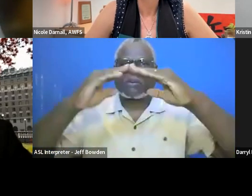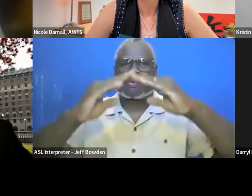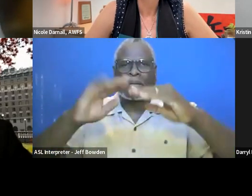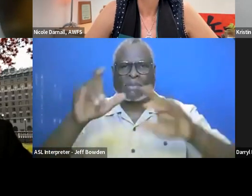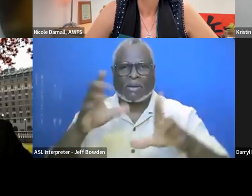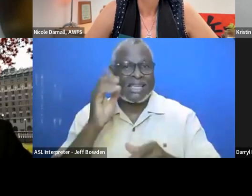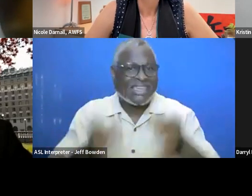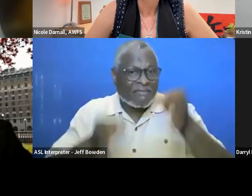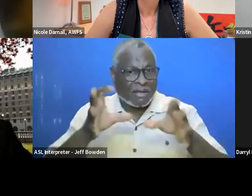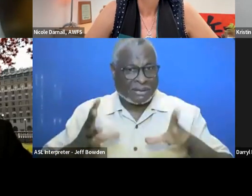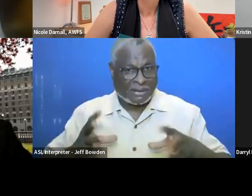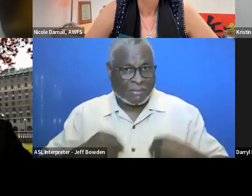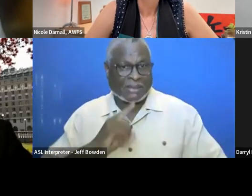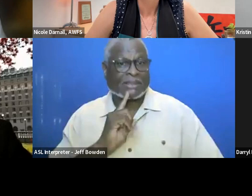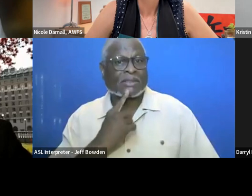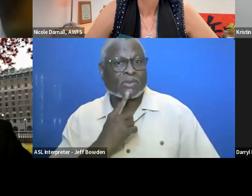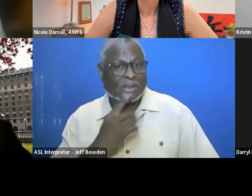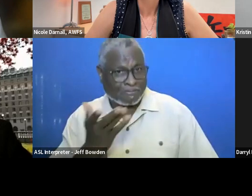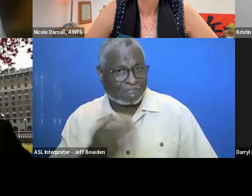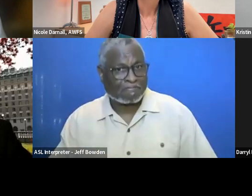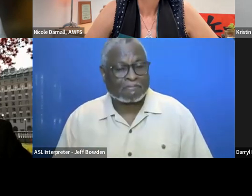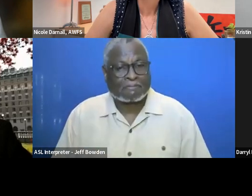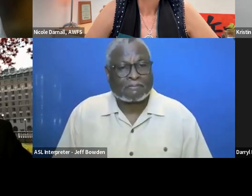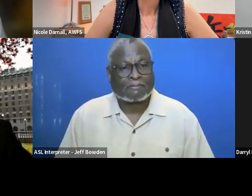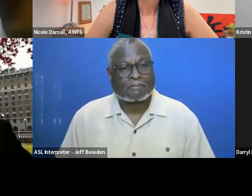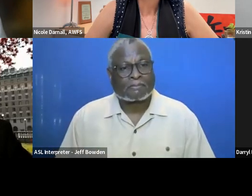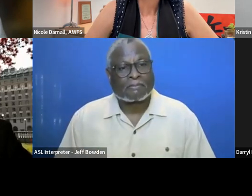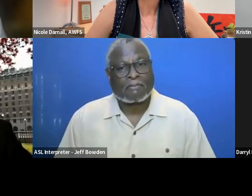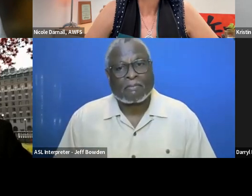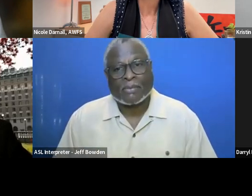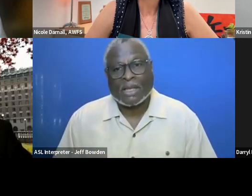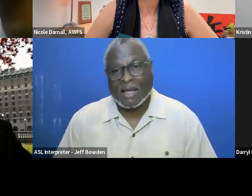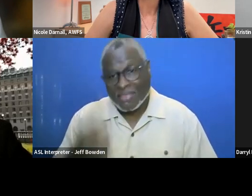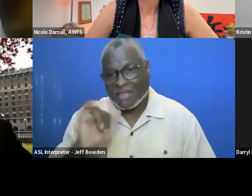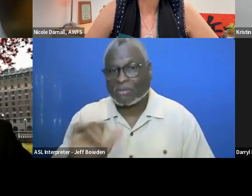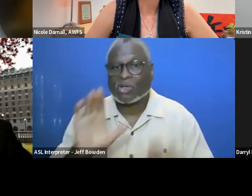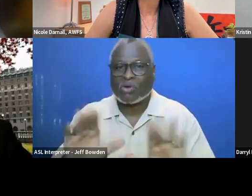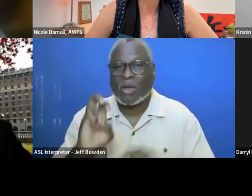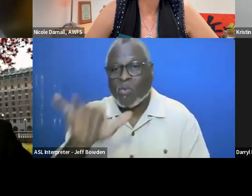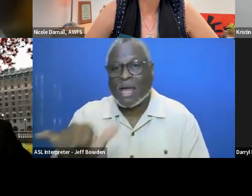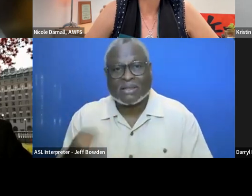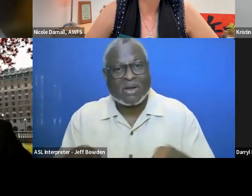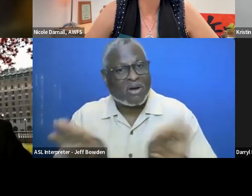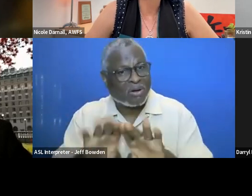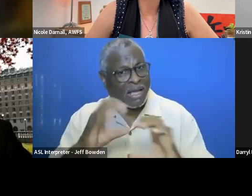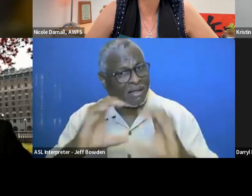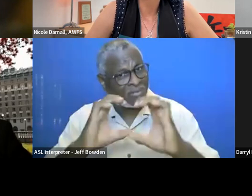I think that was a great way to end our conversation, Darryl.